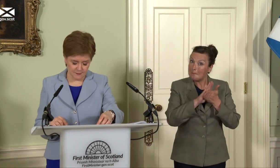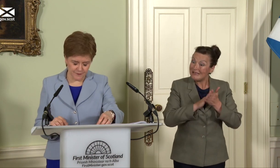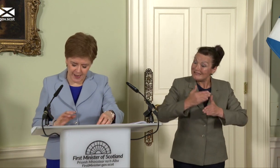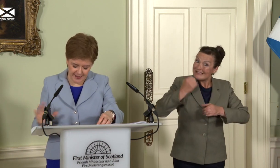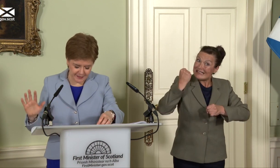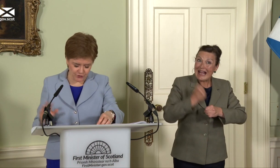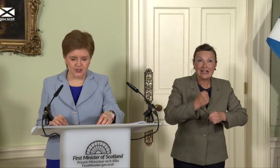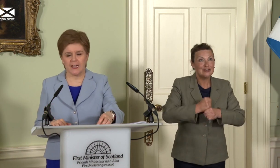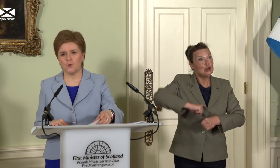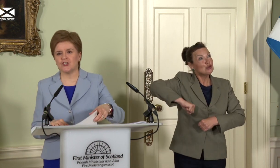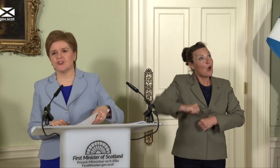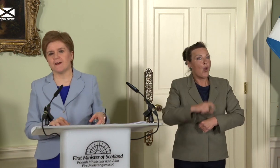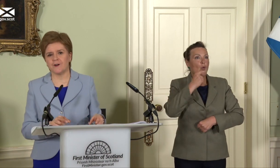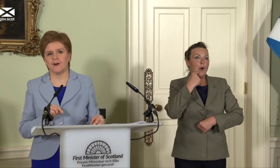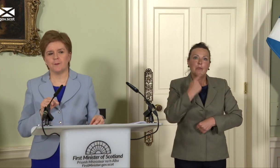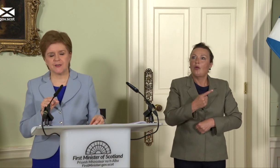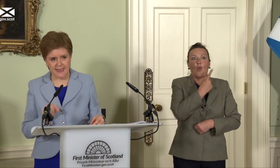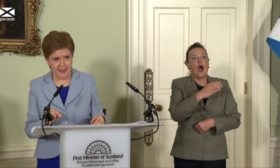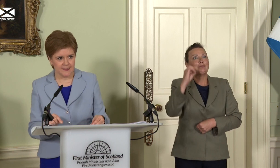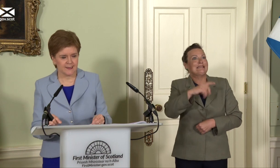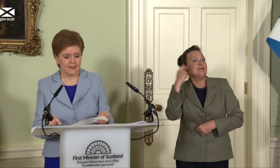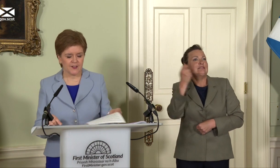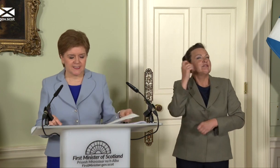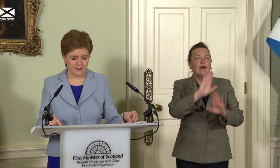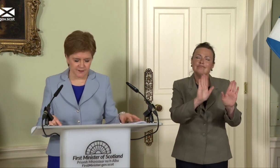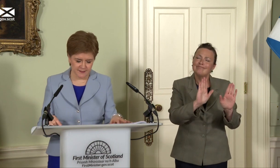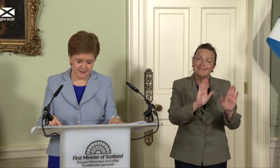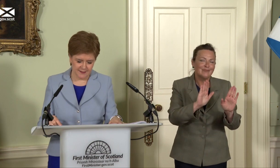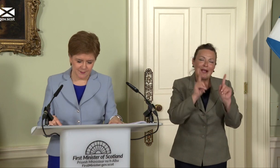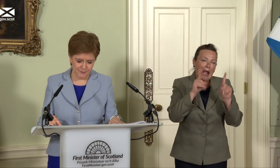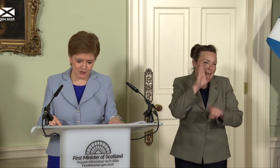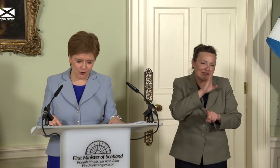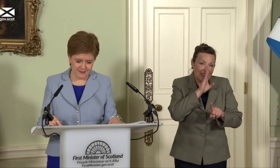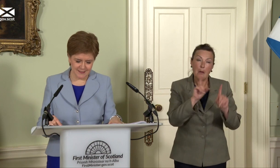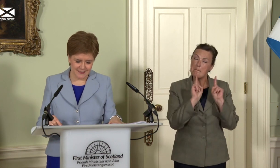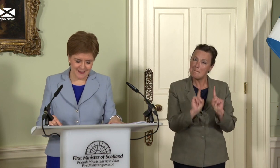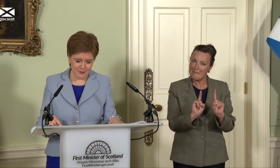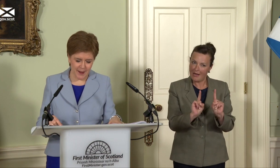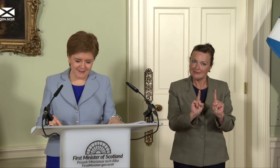for any country – and we should never pretend that it does – but for Scotland, independence